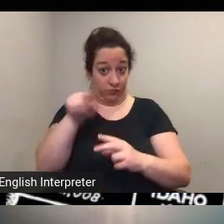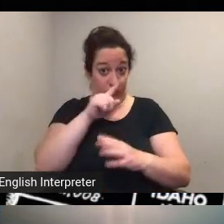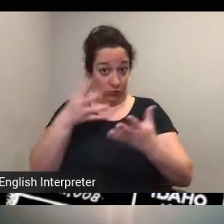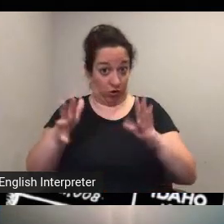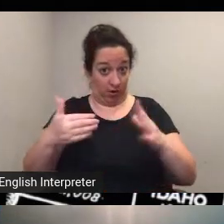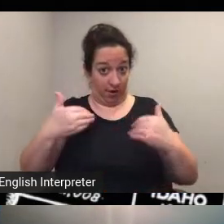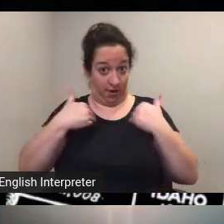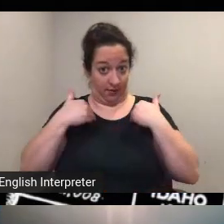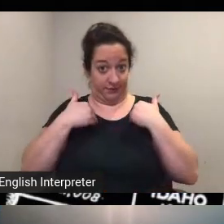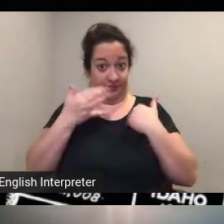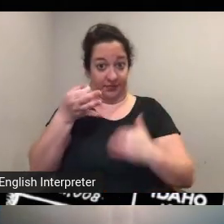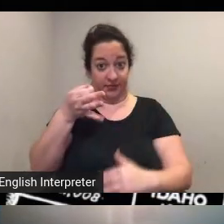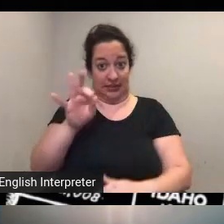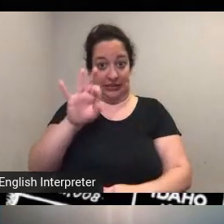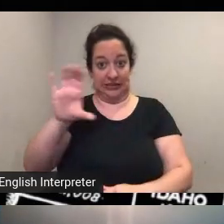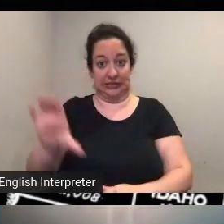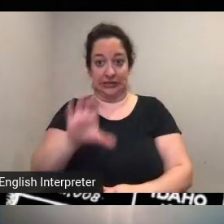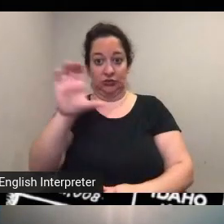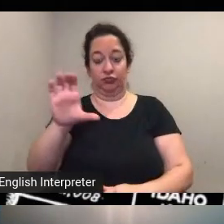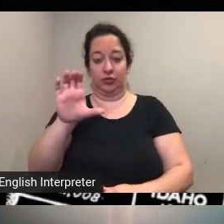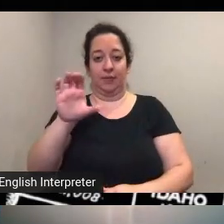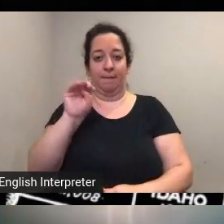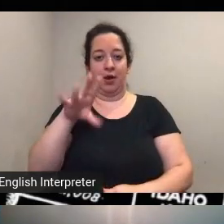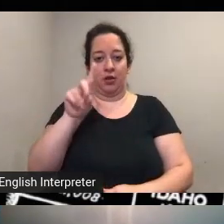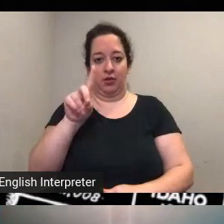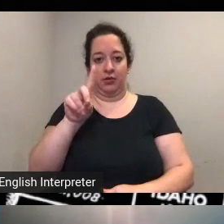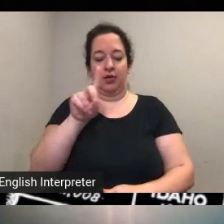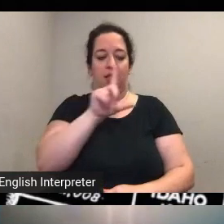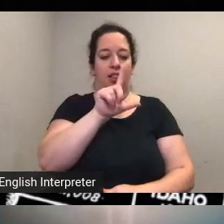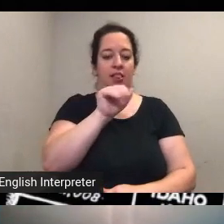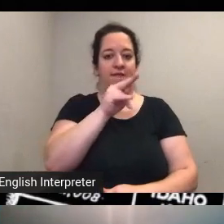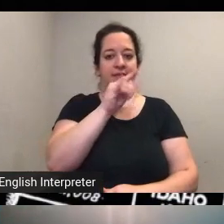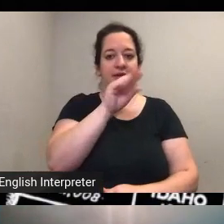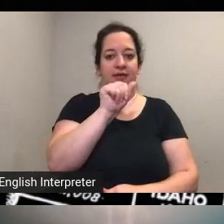19th century maryland suffragist lavina c dendor